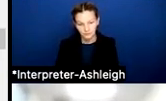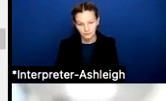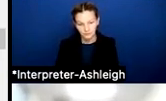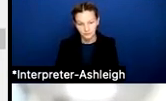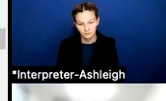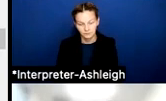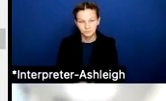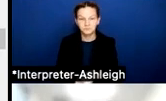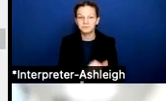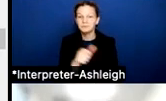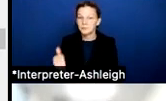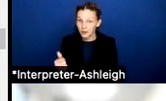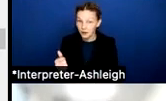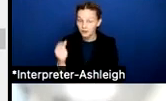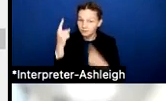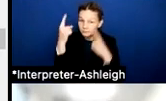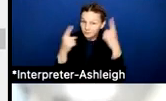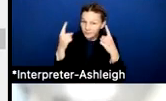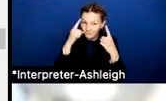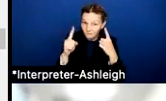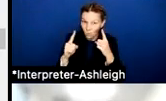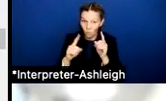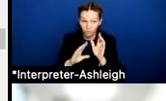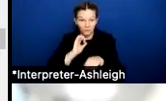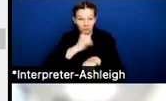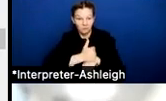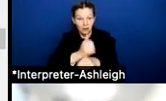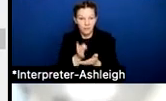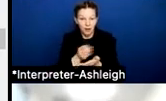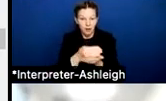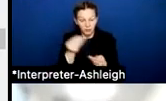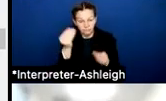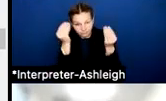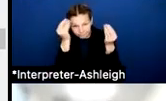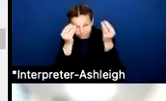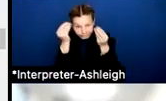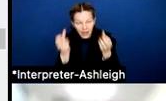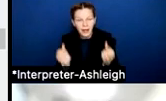Another factor in developing the budget is enrollment. Our enrollment is declining.